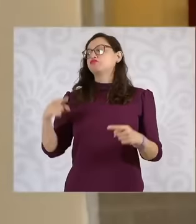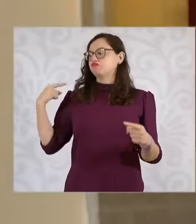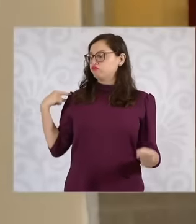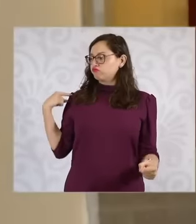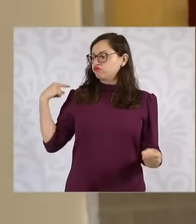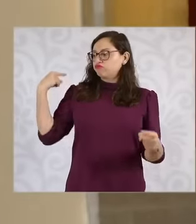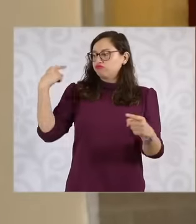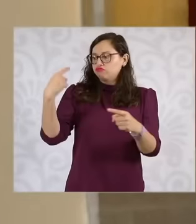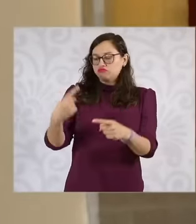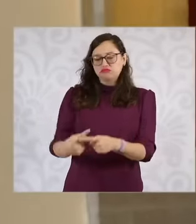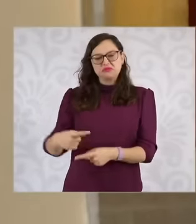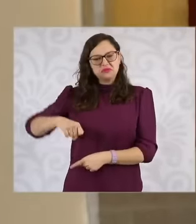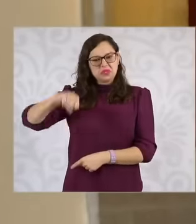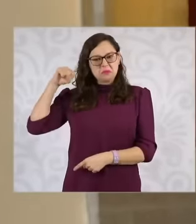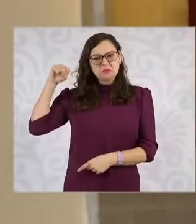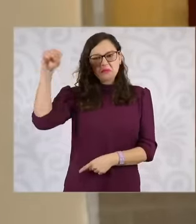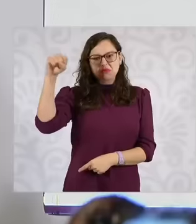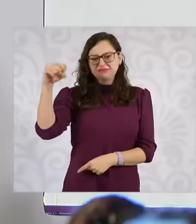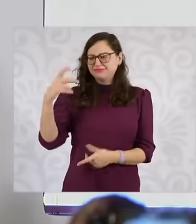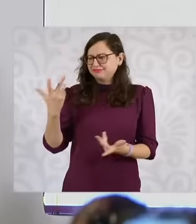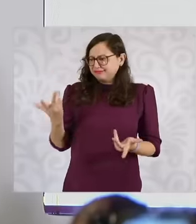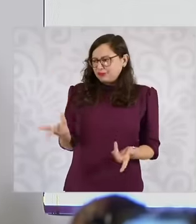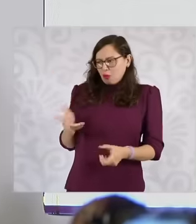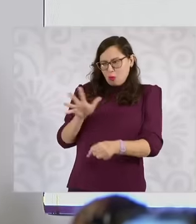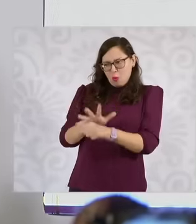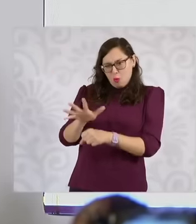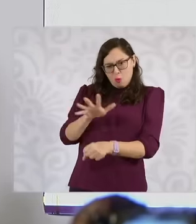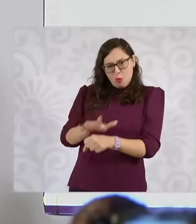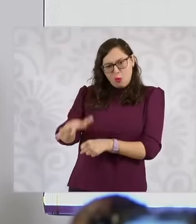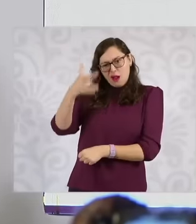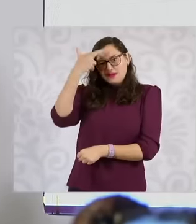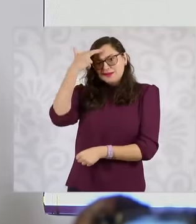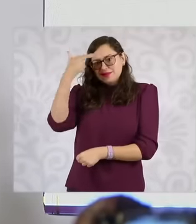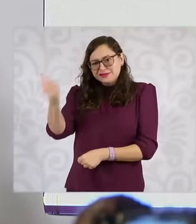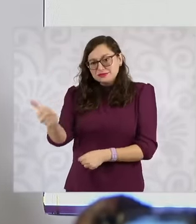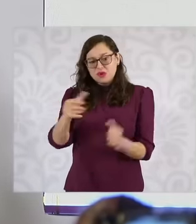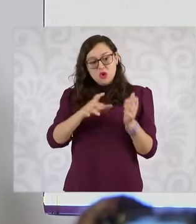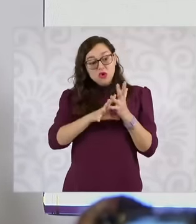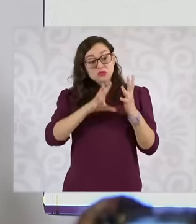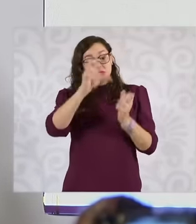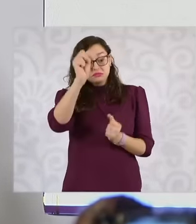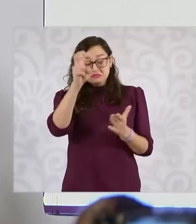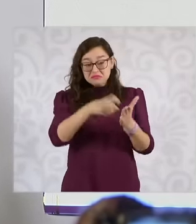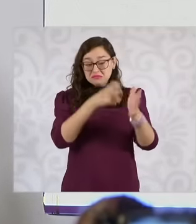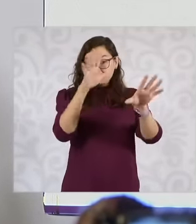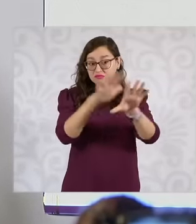Official Gazette of the Federation because the people of Mexico have the power and with the people everything and